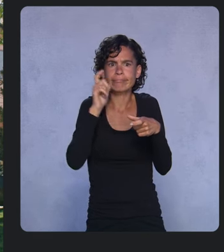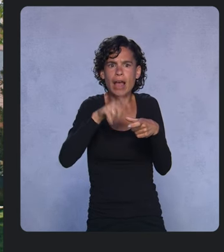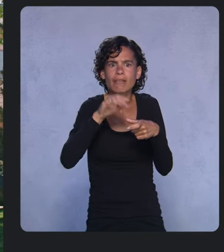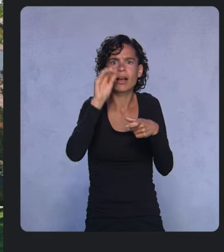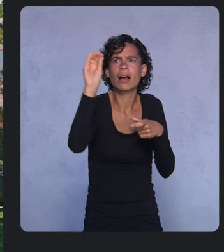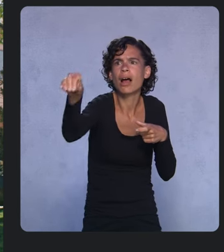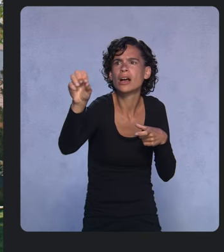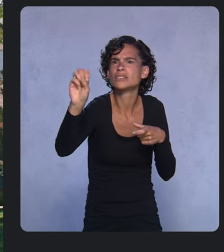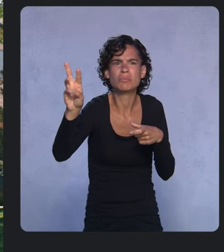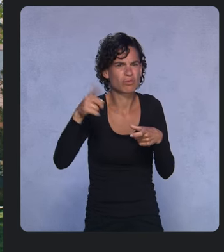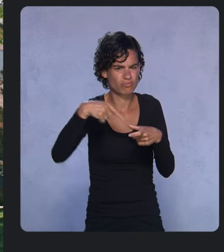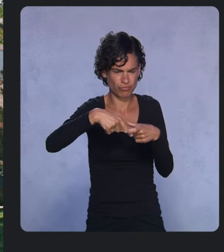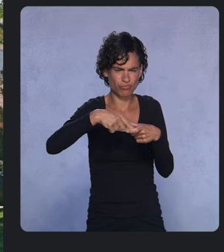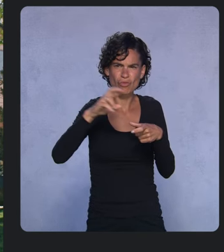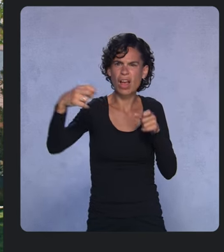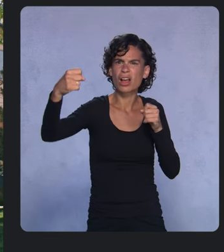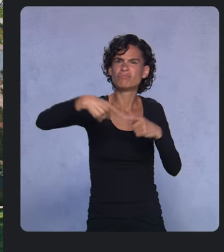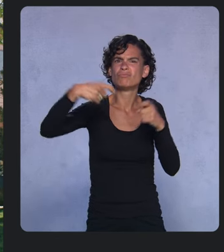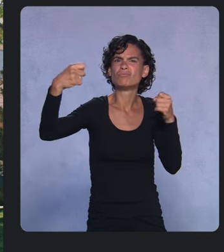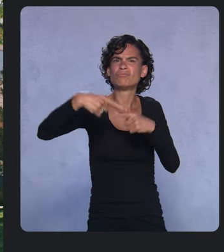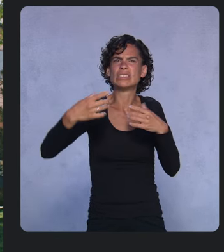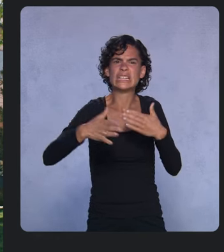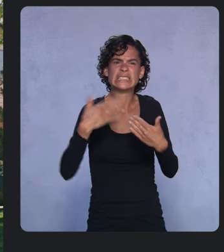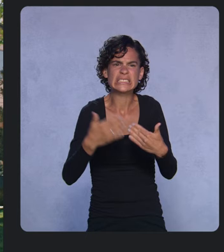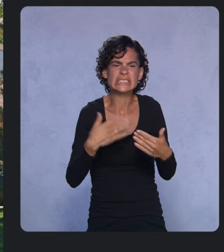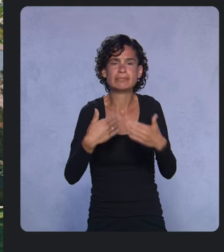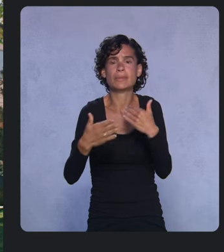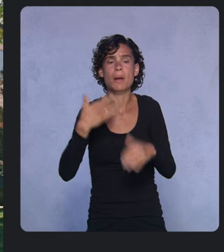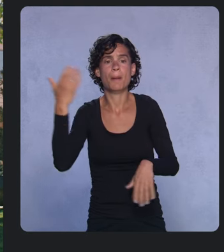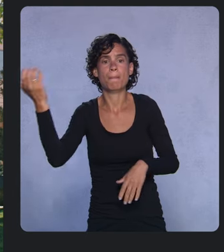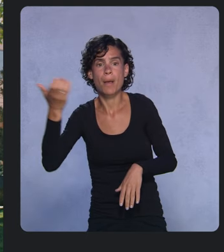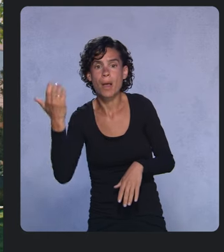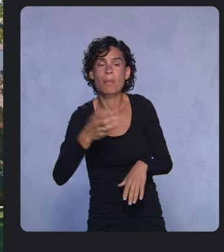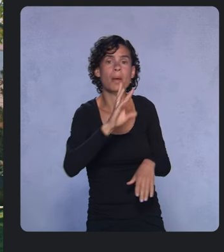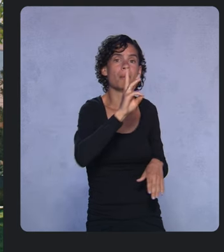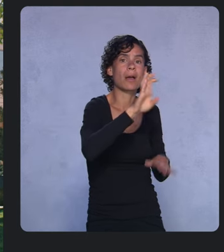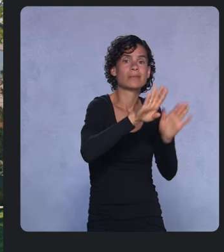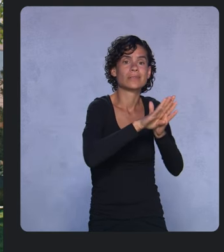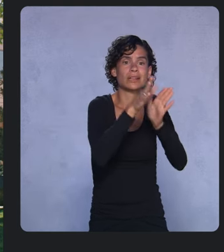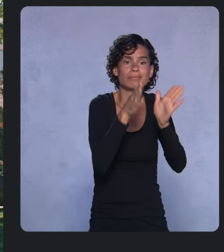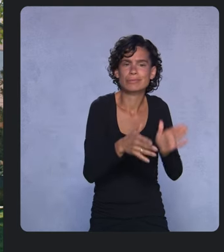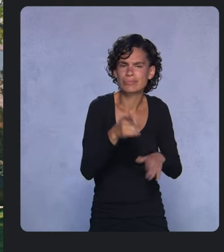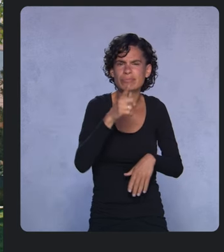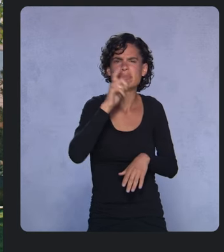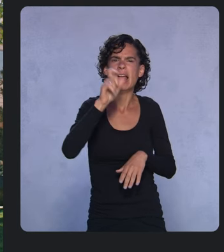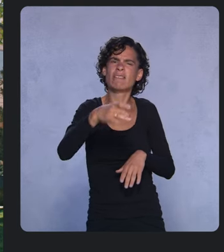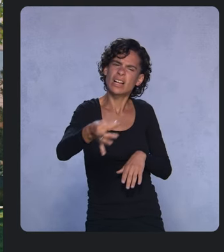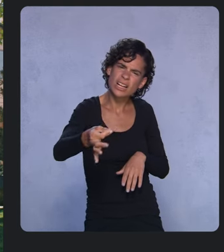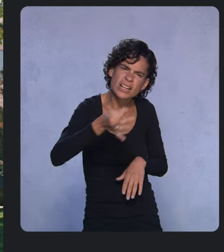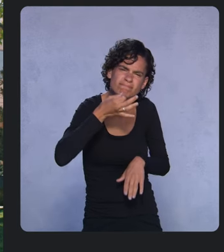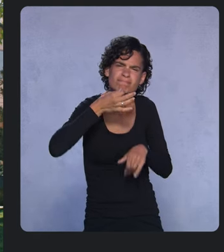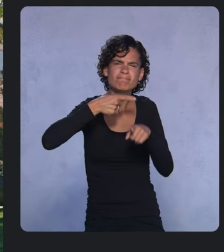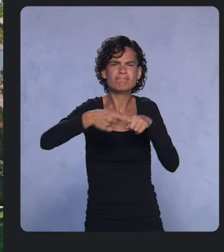As you can see, whether you’re a mobile or web developer, you don’t have to be an expert to start building these experiences.